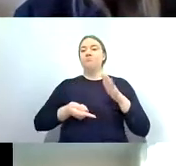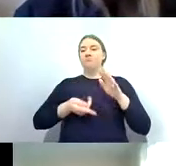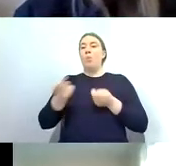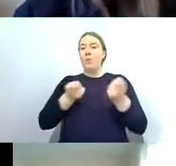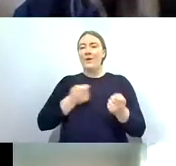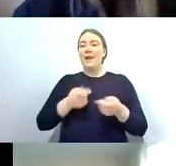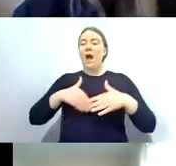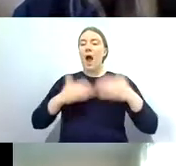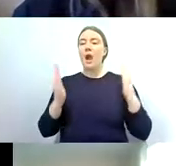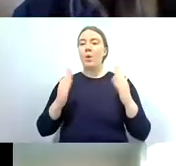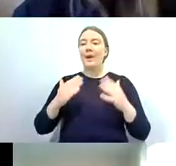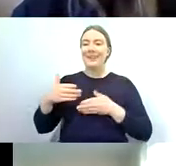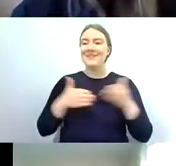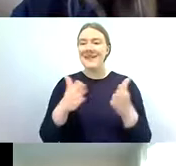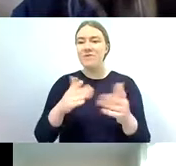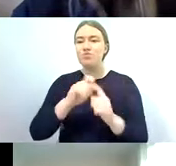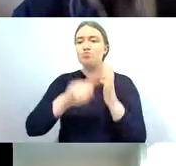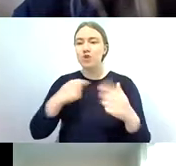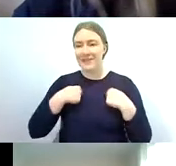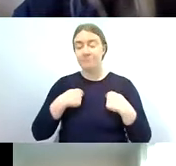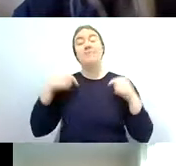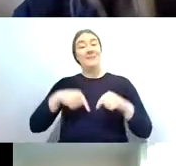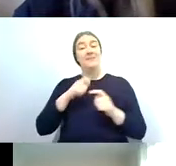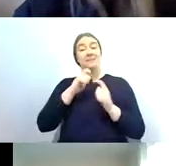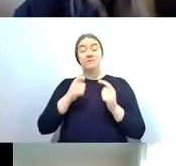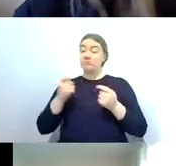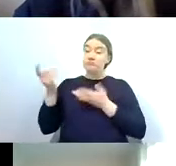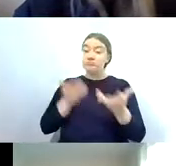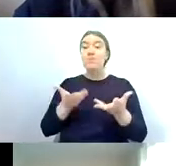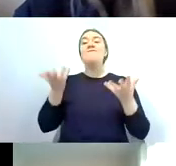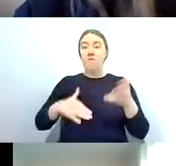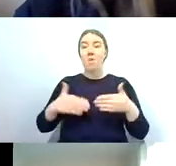so this event is brought to you by unlocking the severn which is a conservation and river